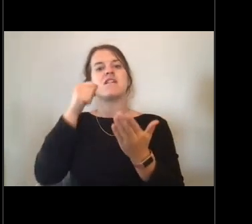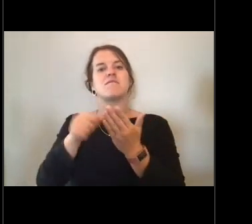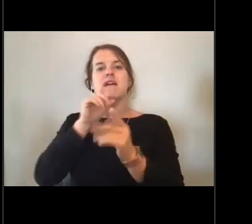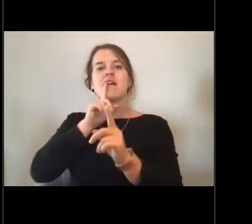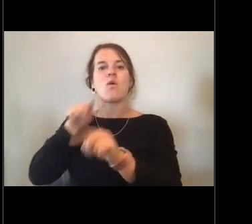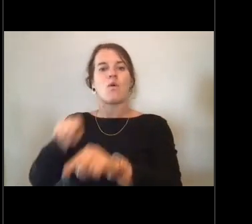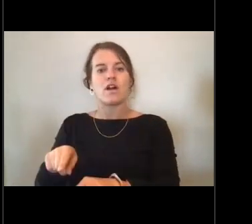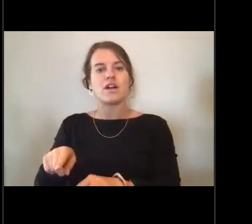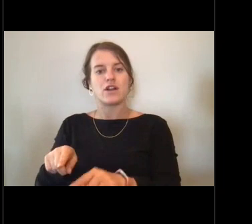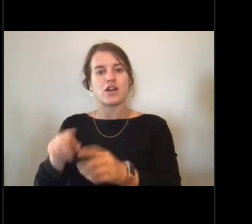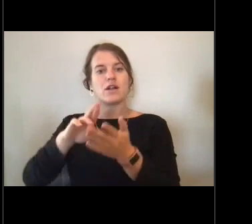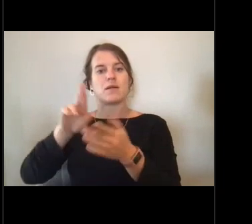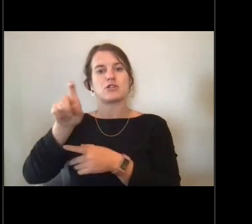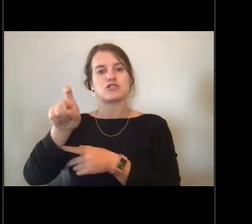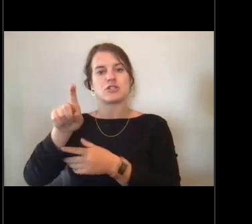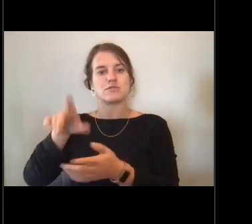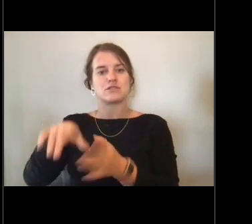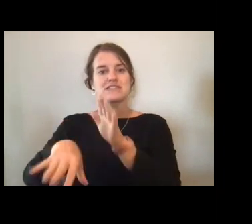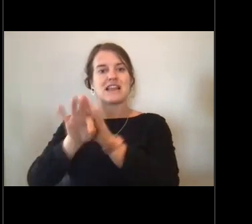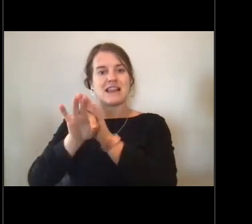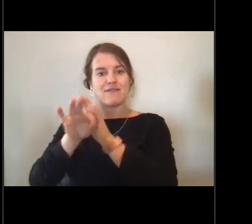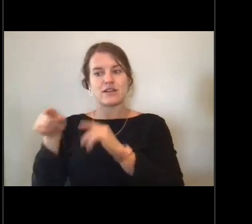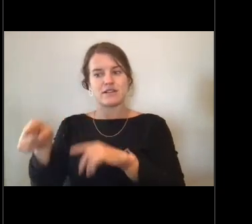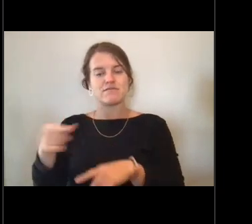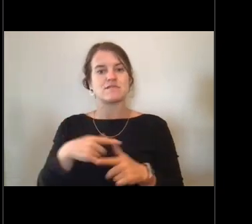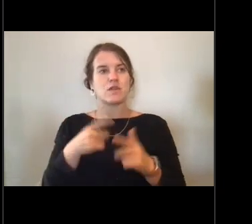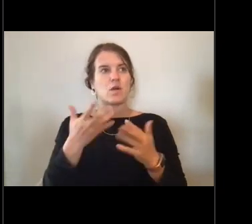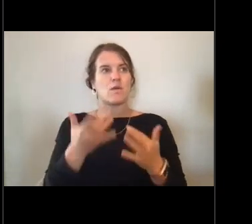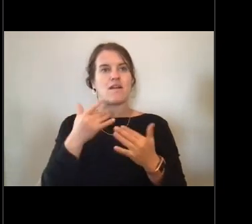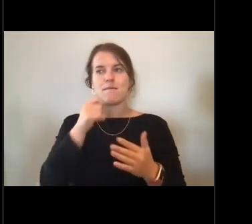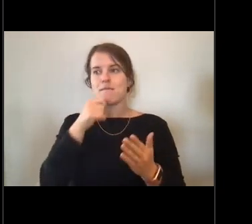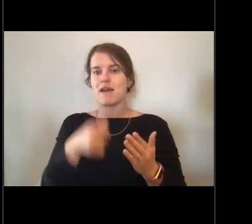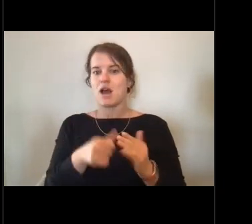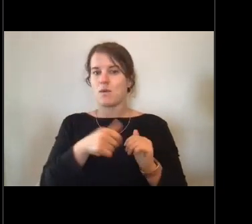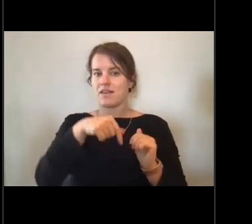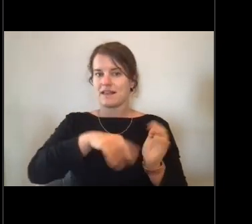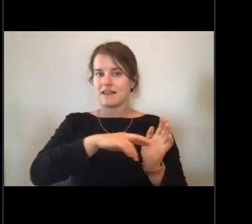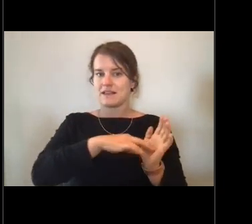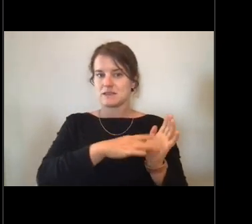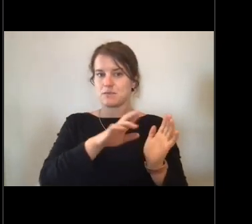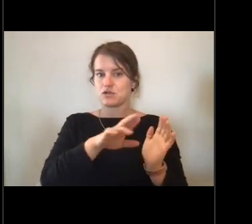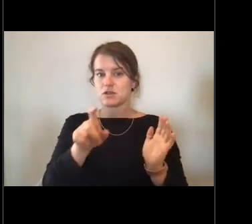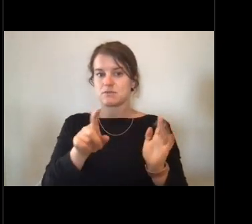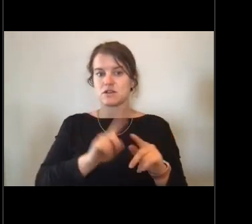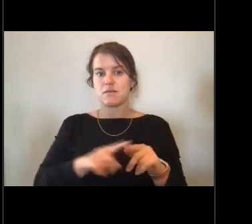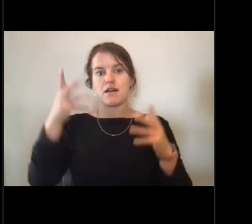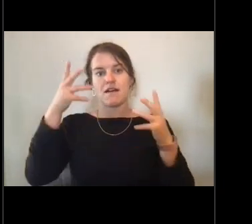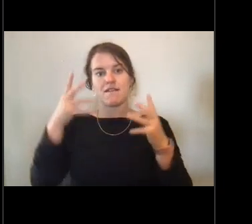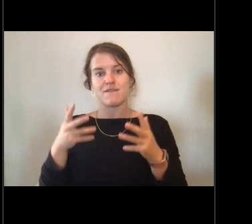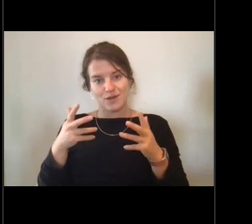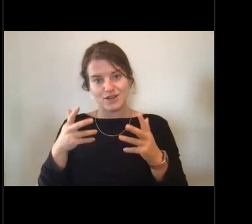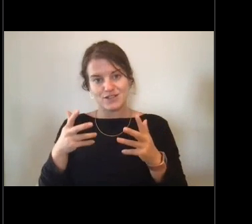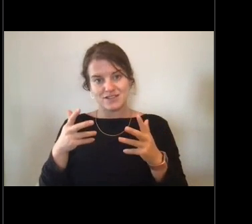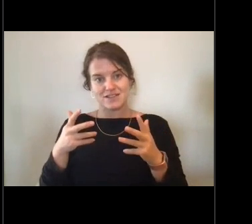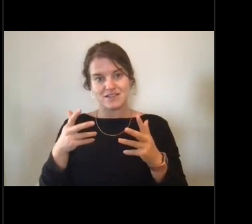So they were waiting on a package to arrive in the mail with this prescription. Well, unfortunately we didn't know that